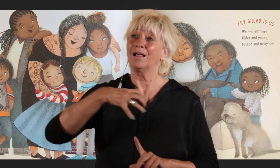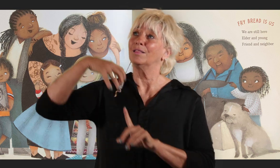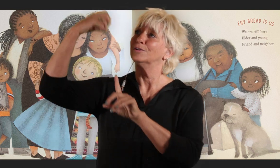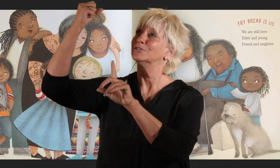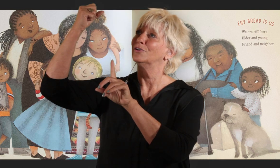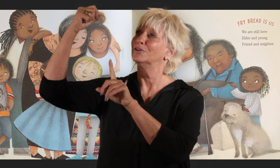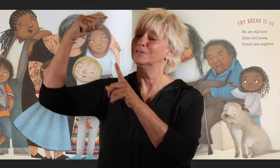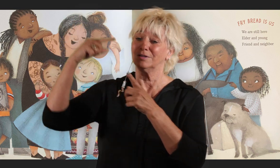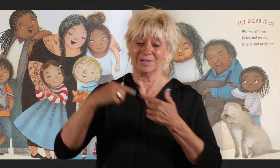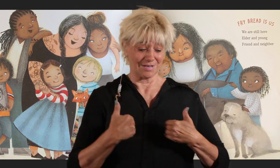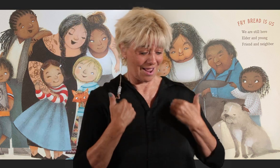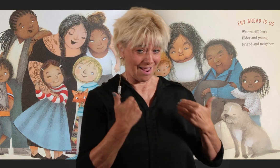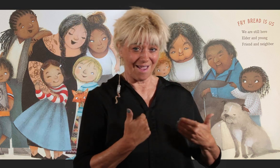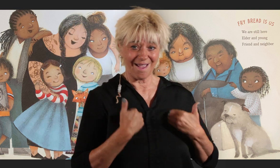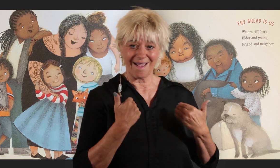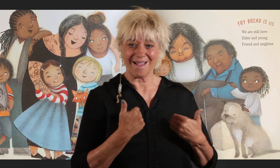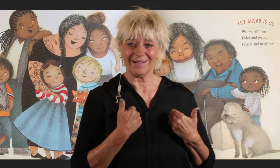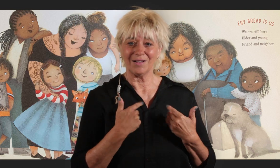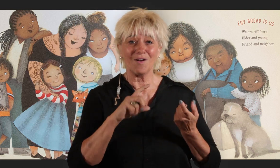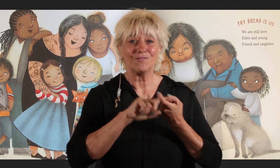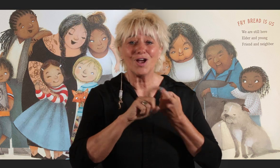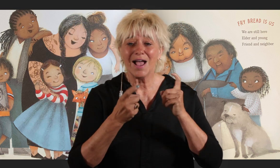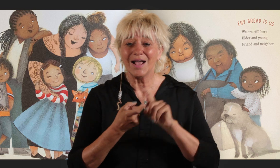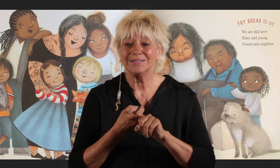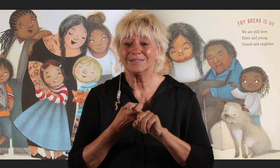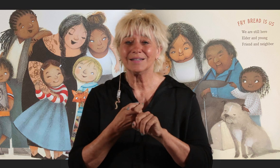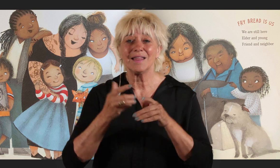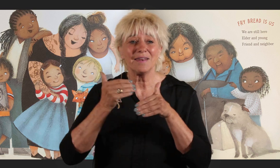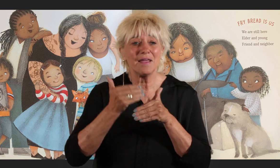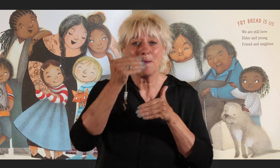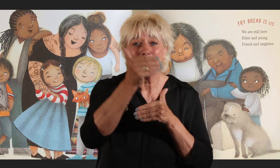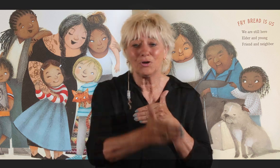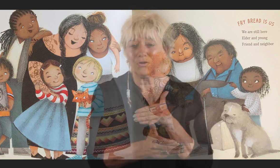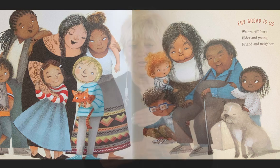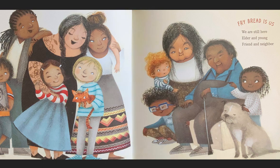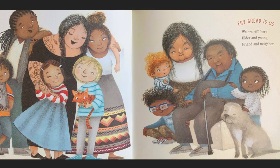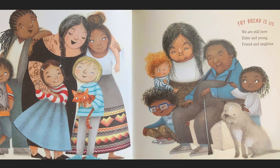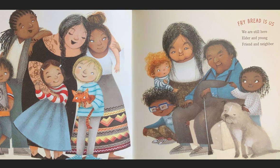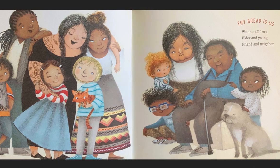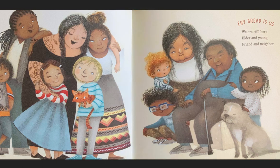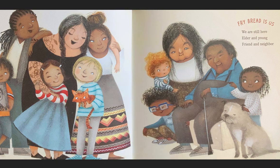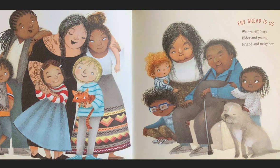Elder and young Friend and neighbor